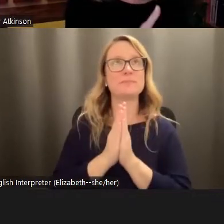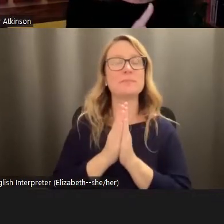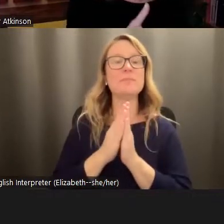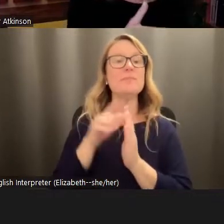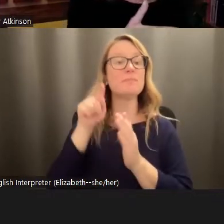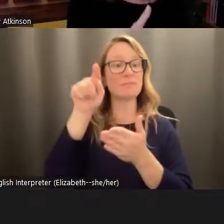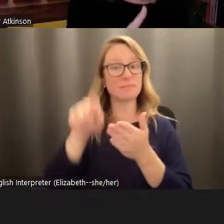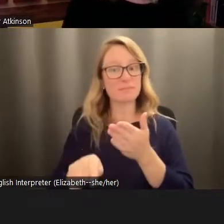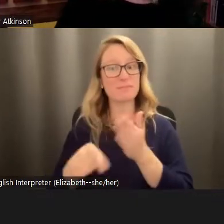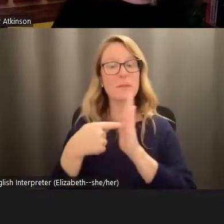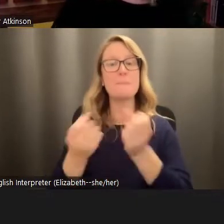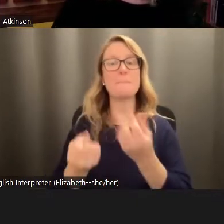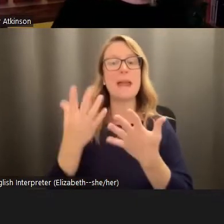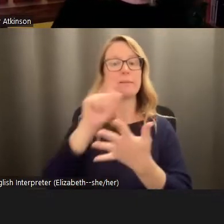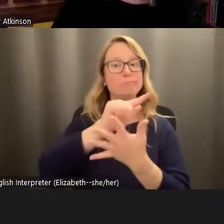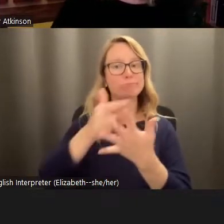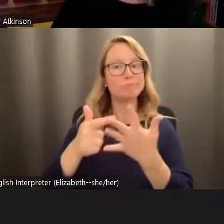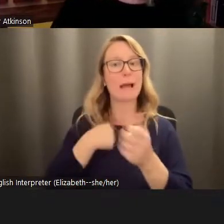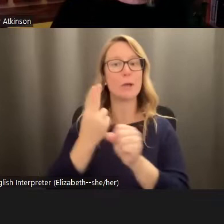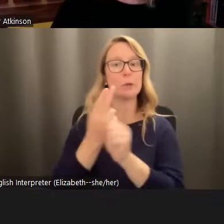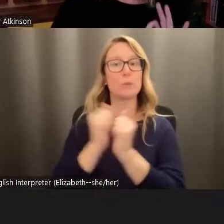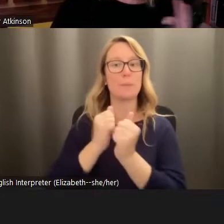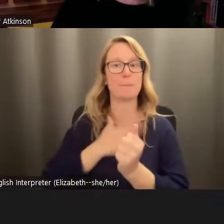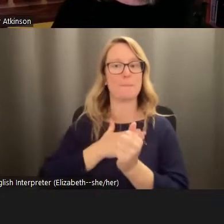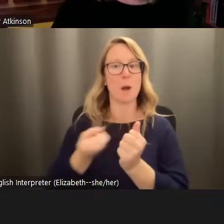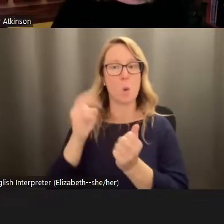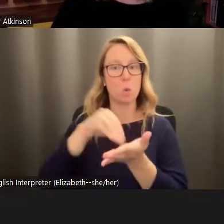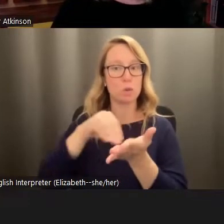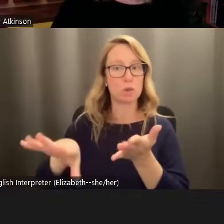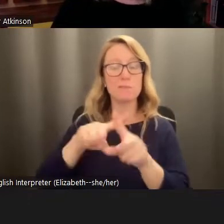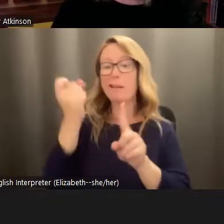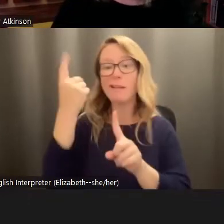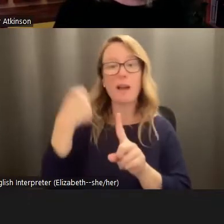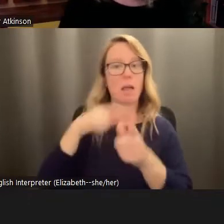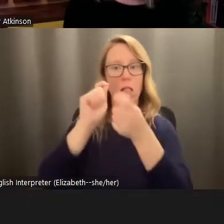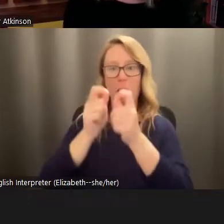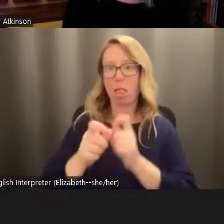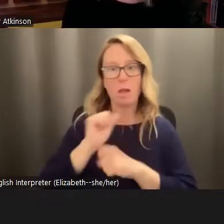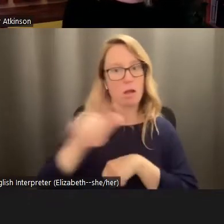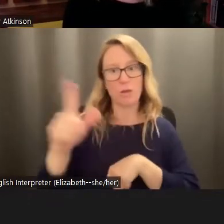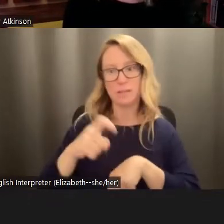lot of the steps that I use with my own students. But I do want to say I revise elements of this all the time. There are just so